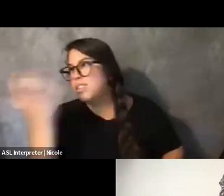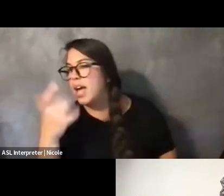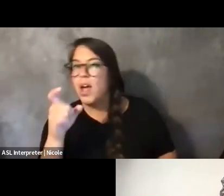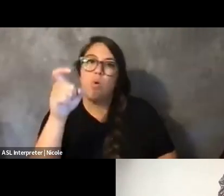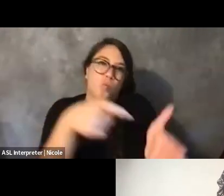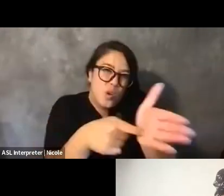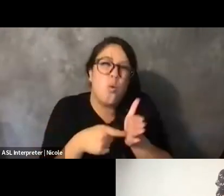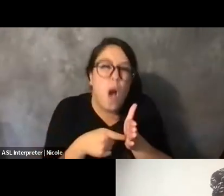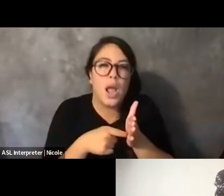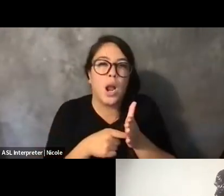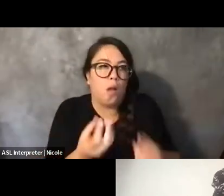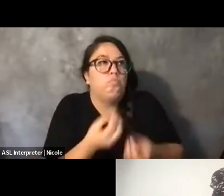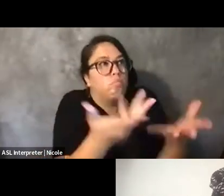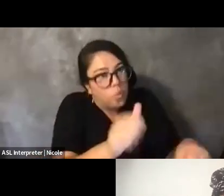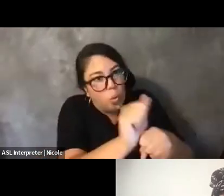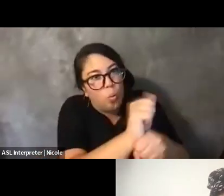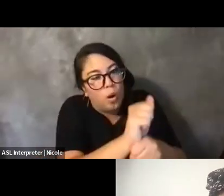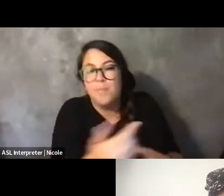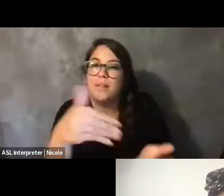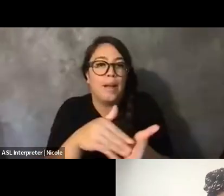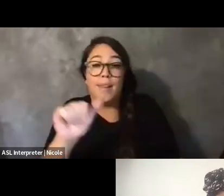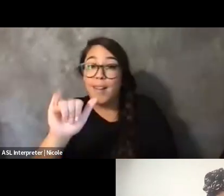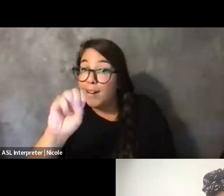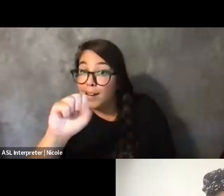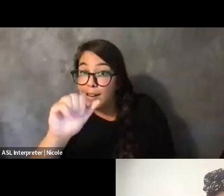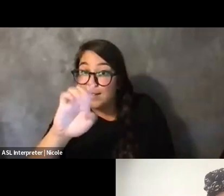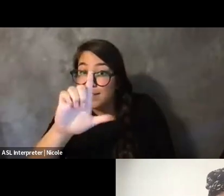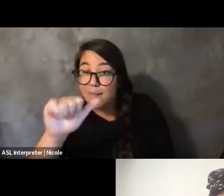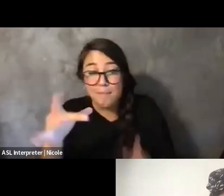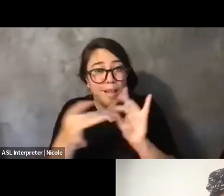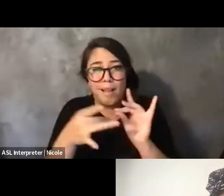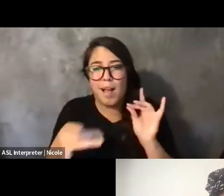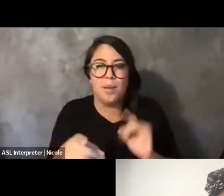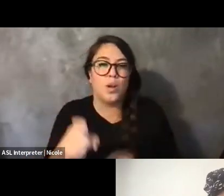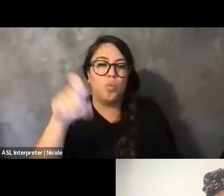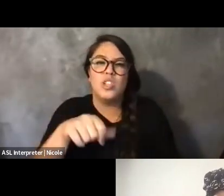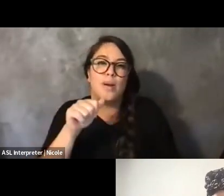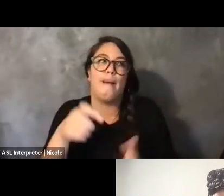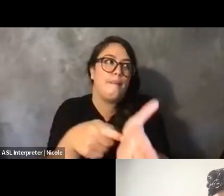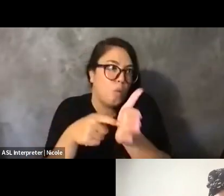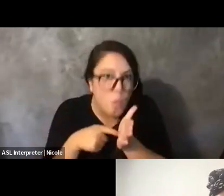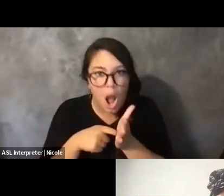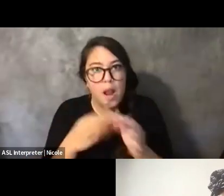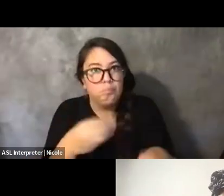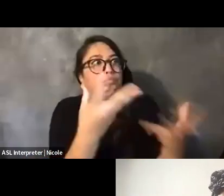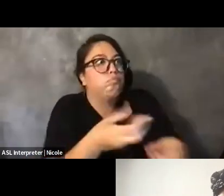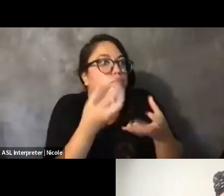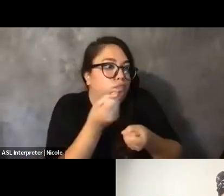Because again, like Isabella said, it shouldn't be that way, but that's like -- that's where I've found some of the possibilities are, like, how can you find ways